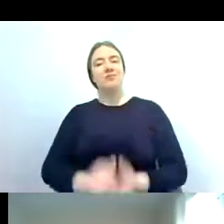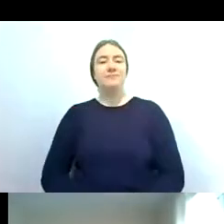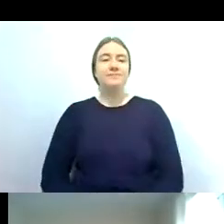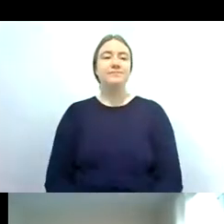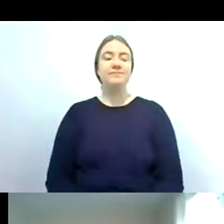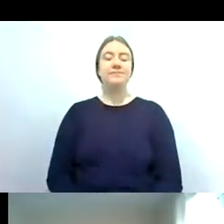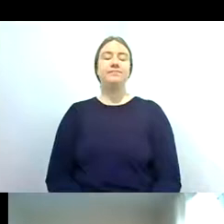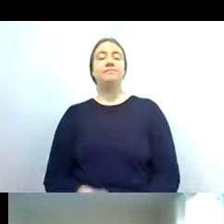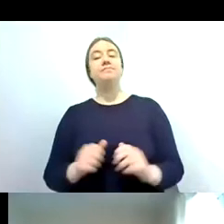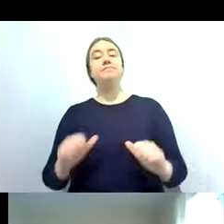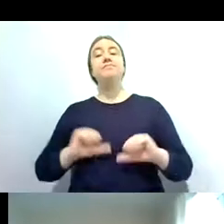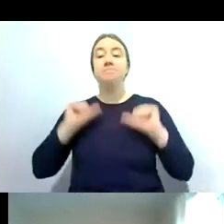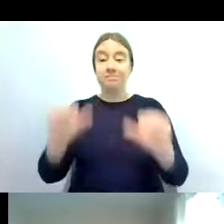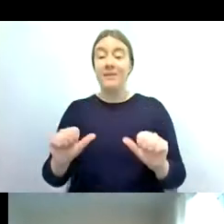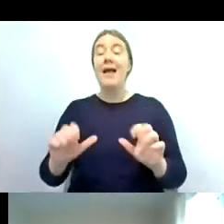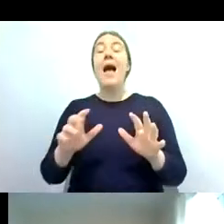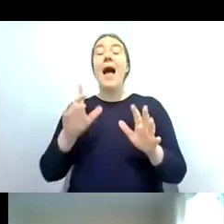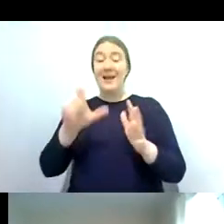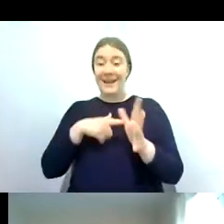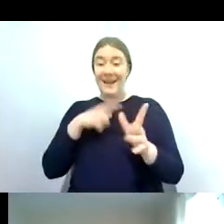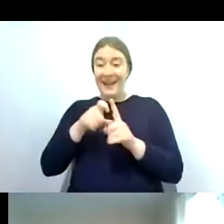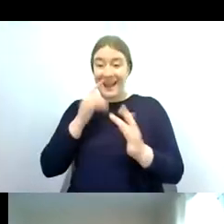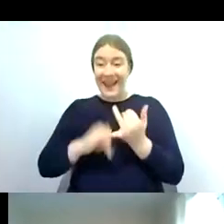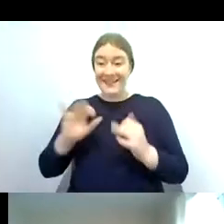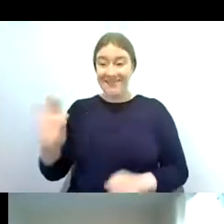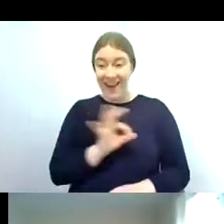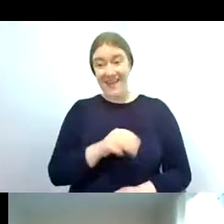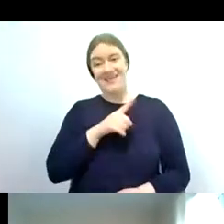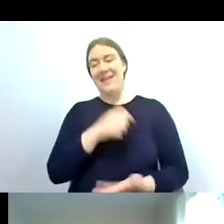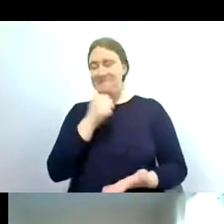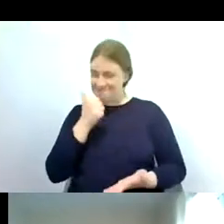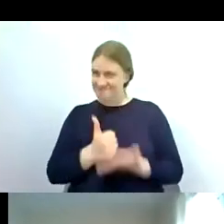okay moving on to caddisflies caddisflies are a fantastic group so we've got over